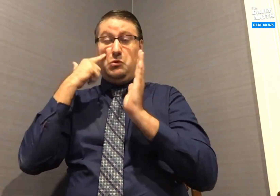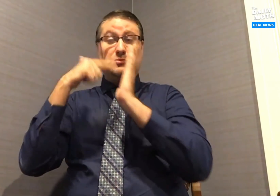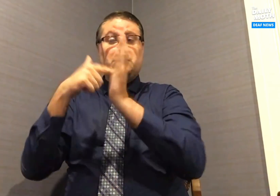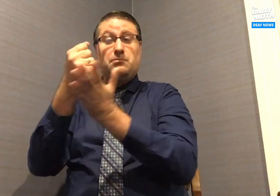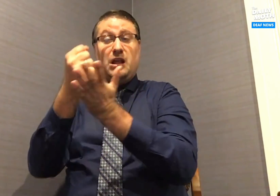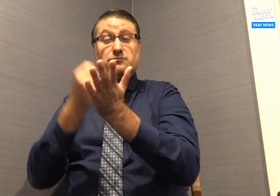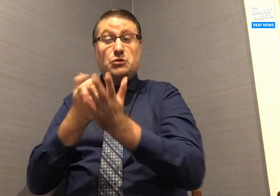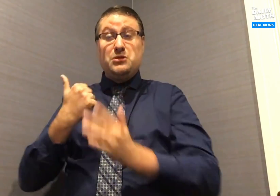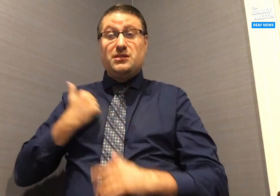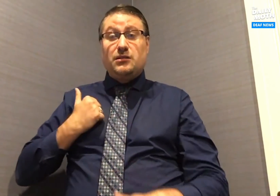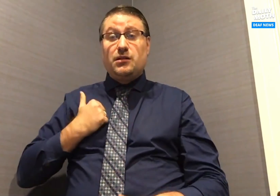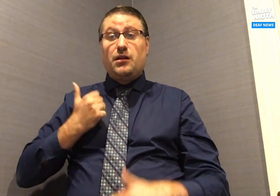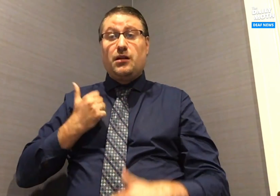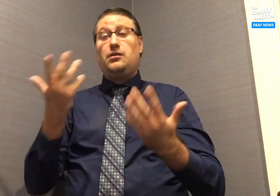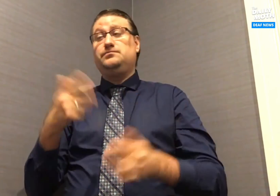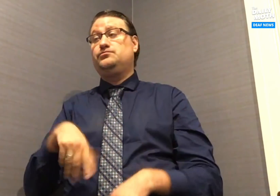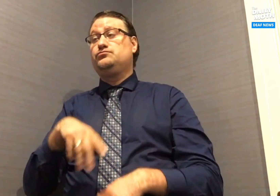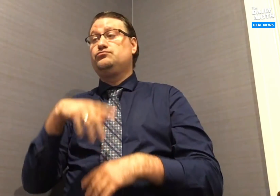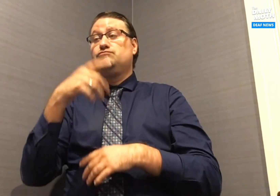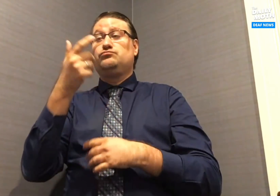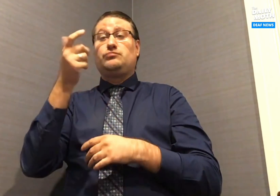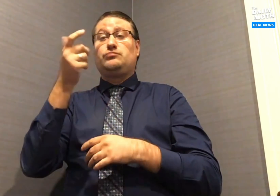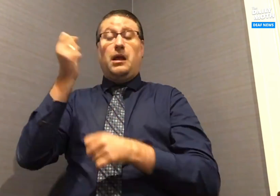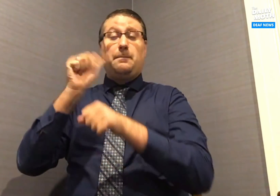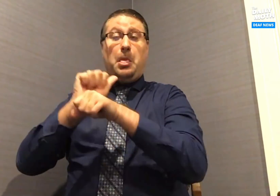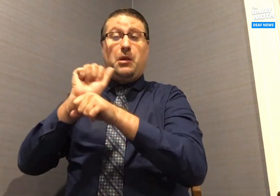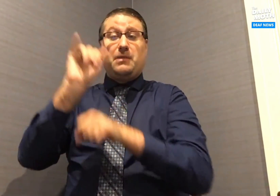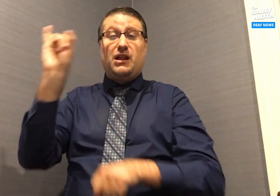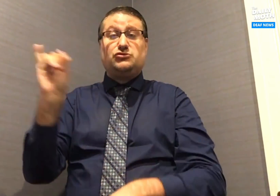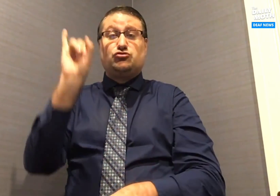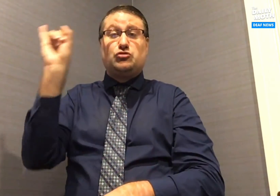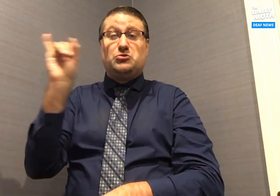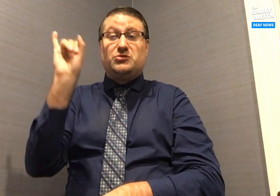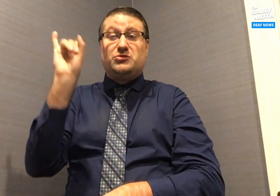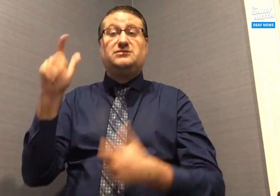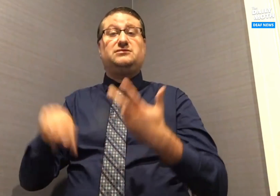Examples are Passport Canada, employment insurance,